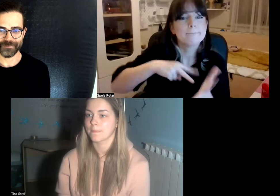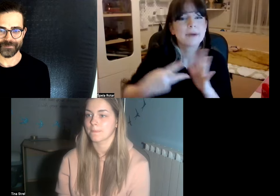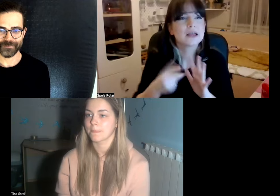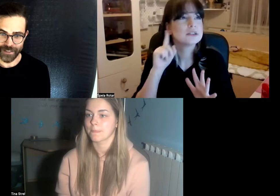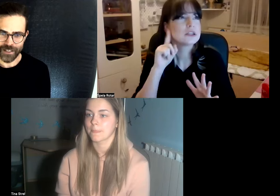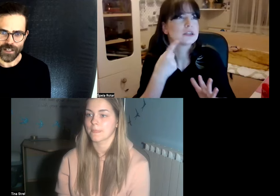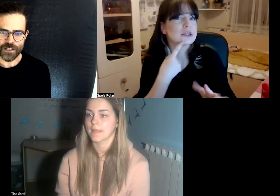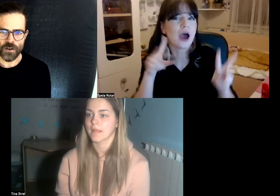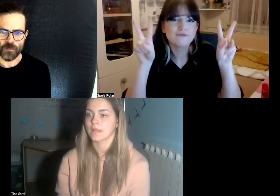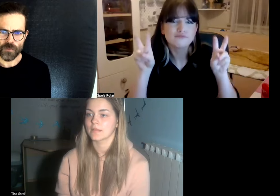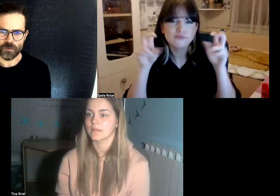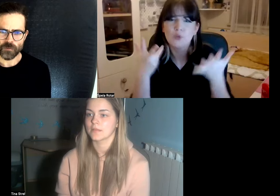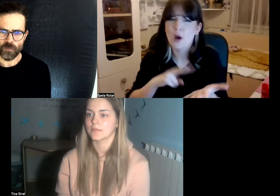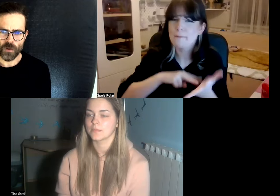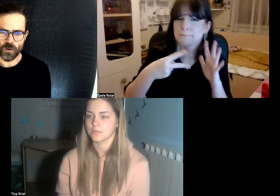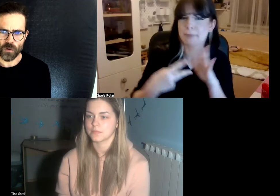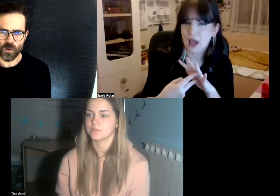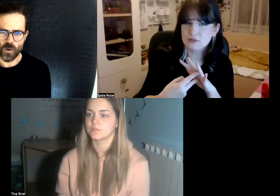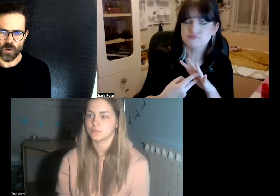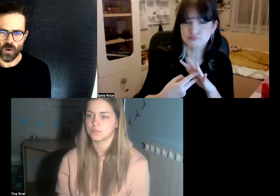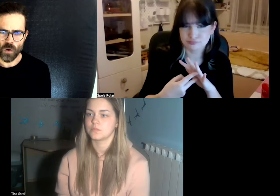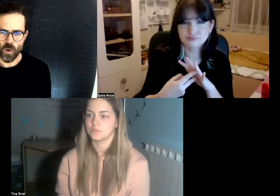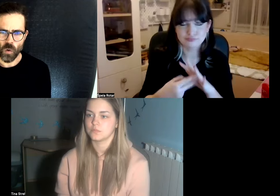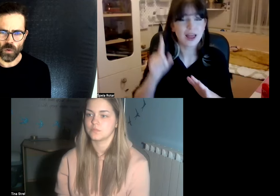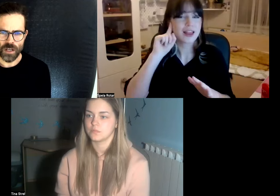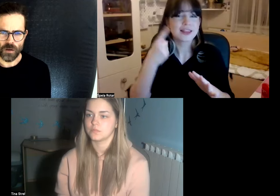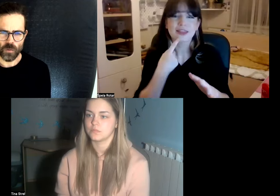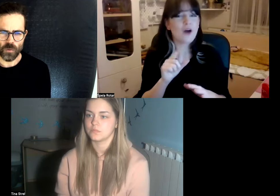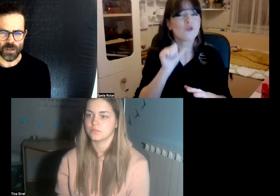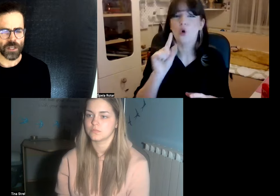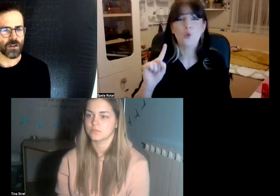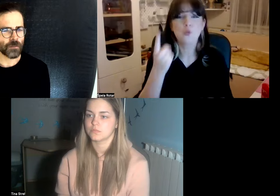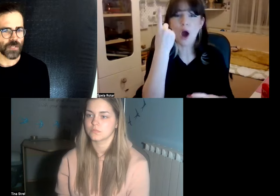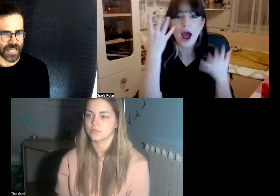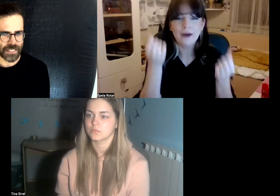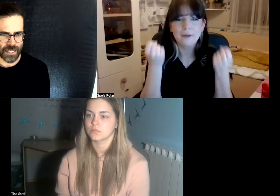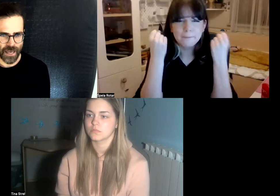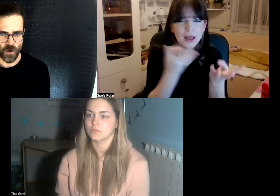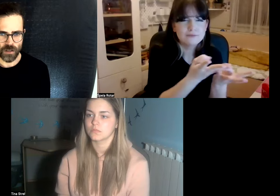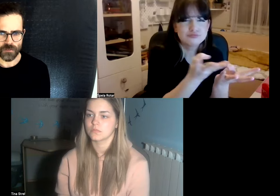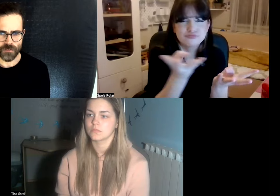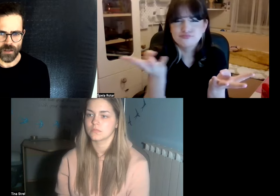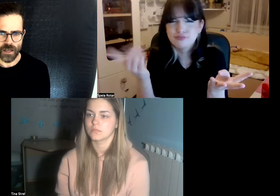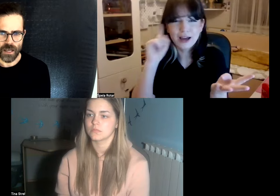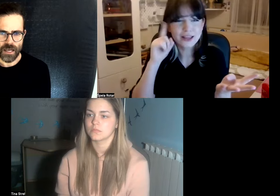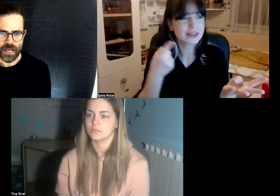so without what are we gonna present now is